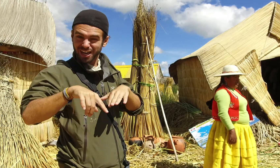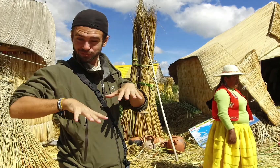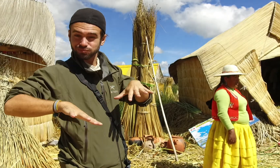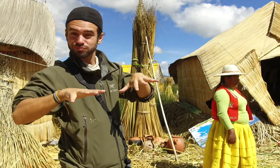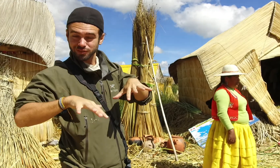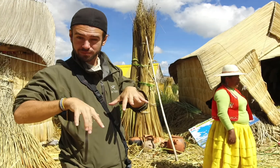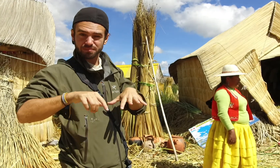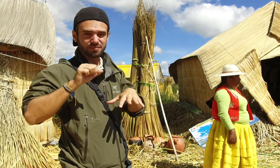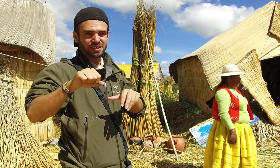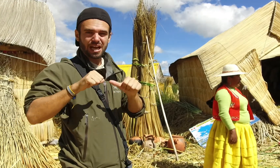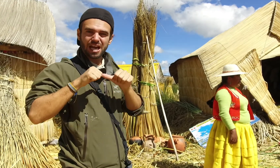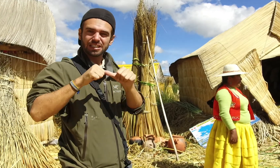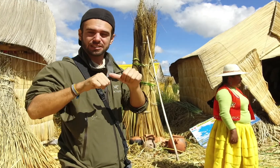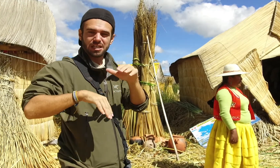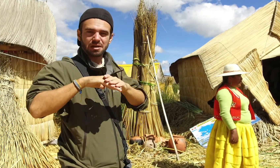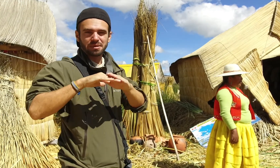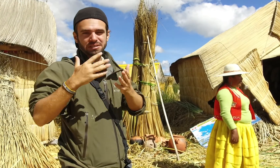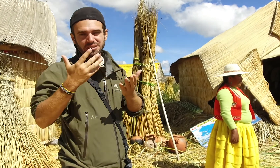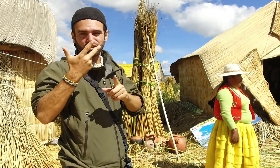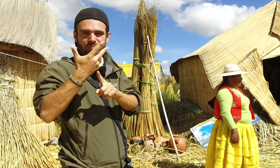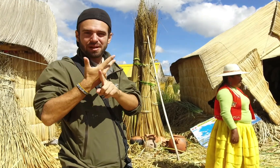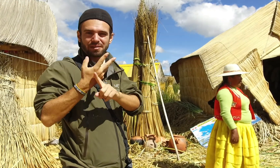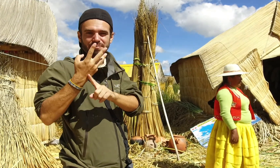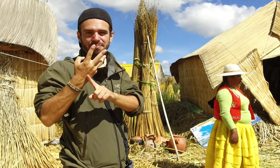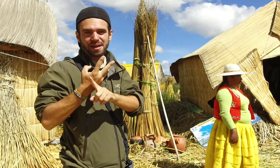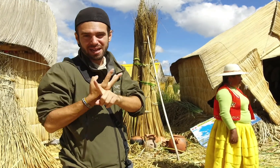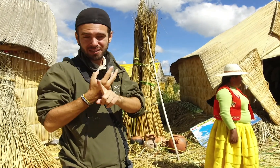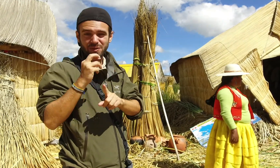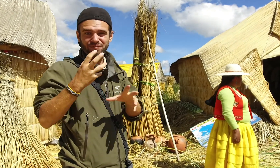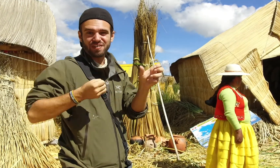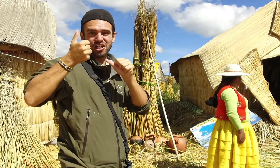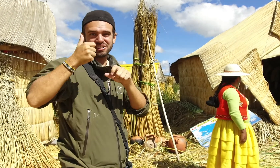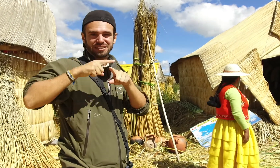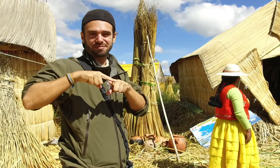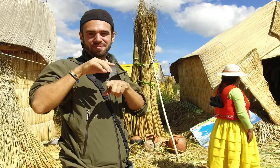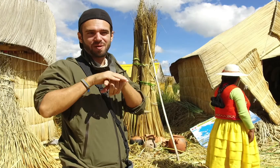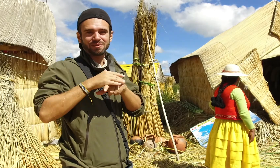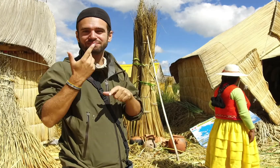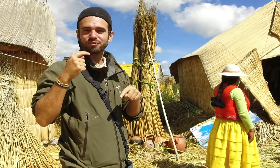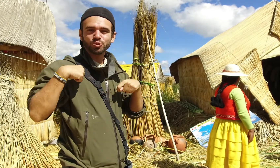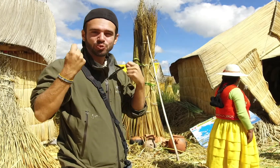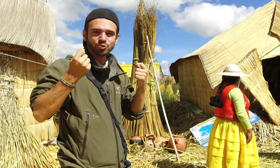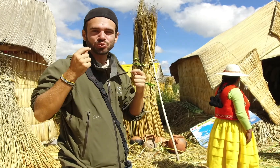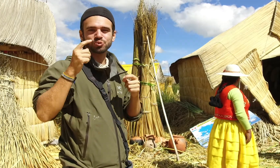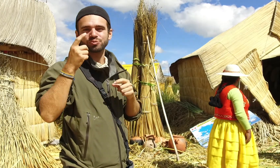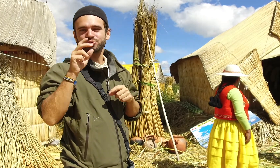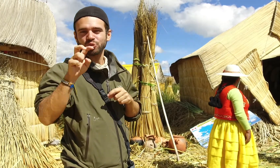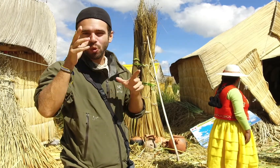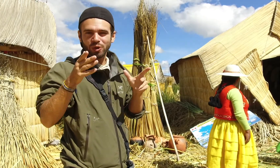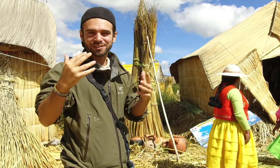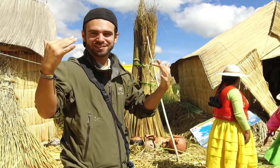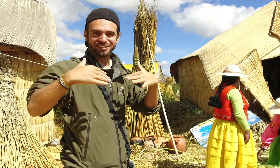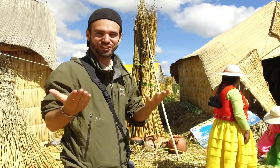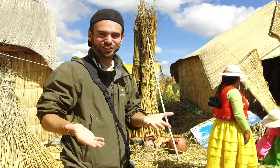It's being floated by totora reeds. Totora reeds can last up to 3 months. It can be decomposed quickly. Depending on how often tourists come here...